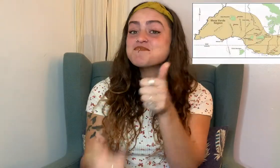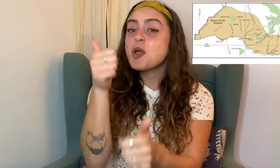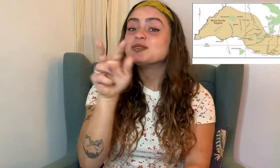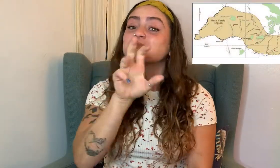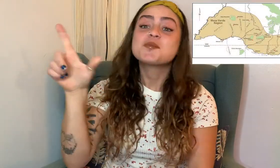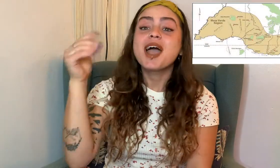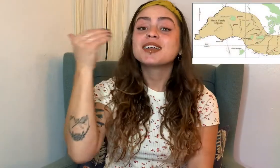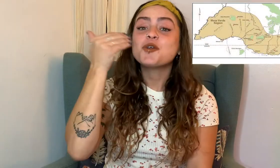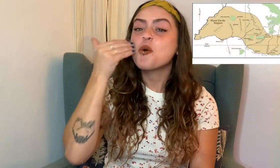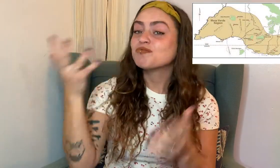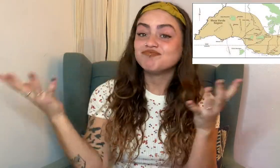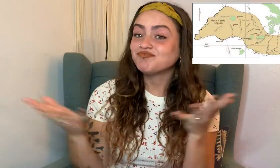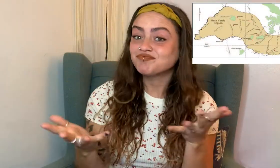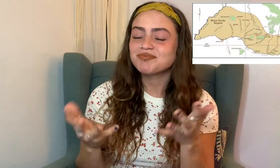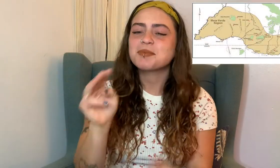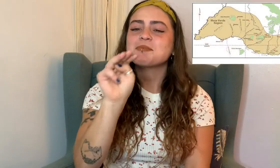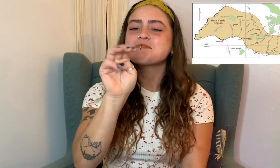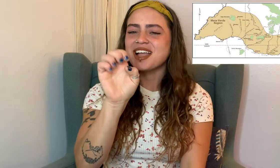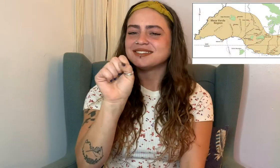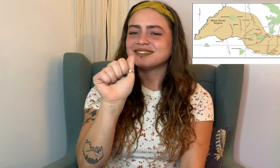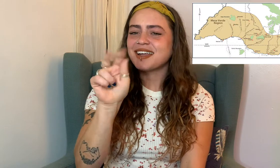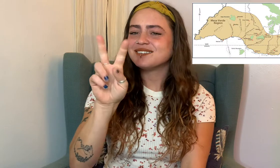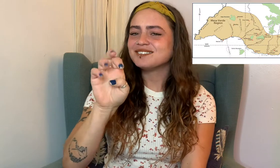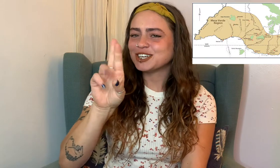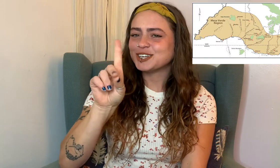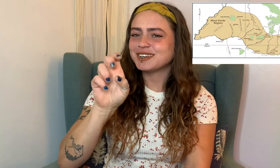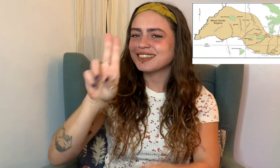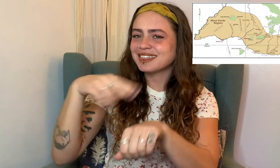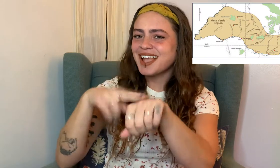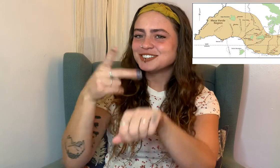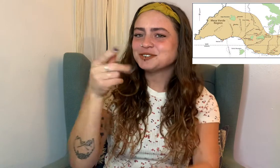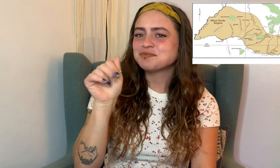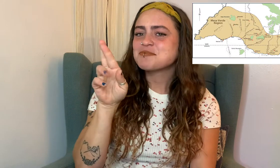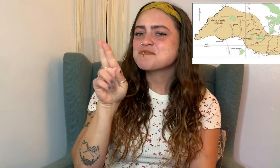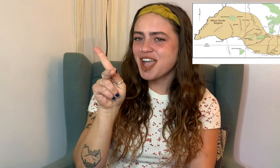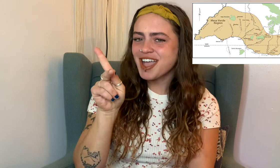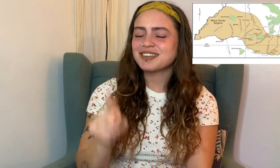One of the most well-known is the Mesa Verde National Park,